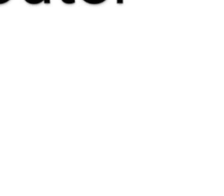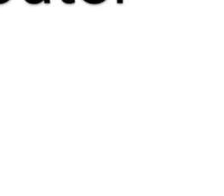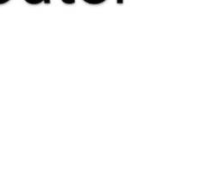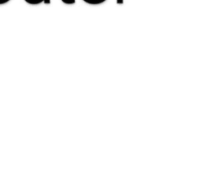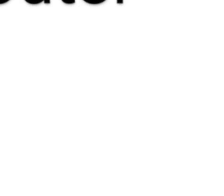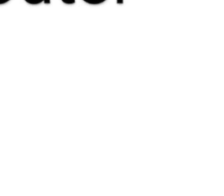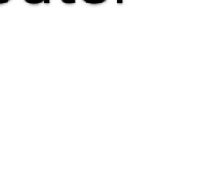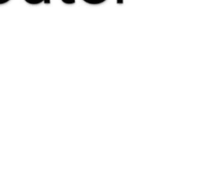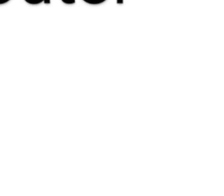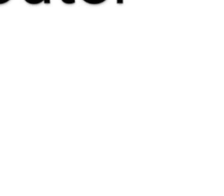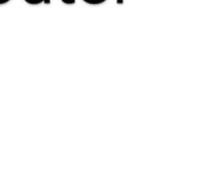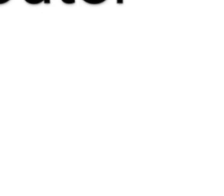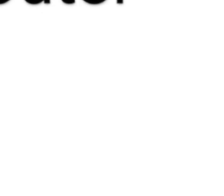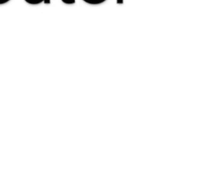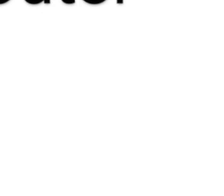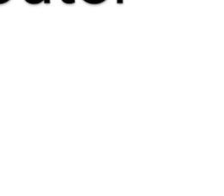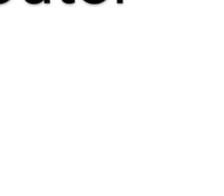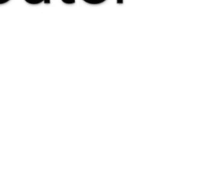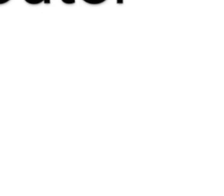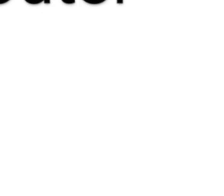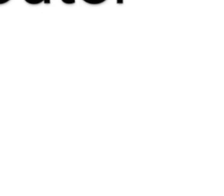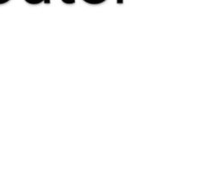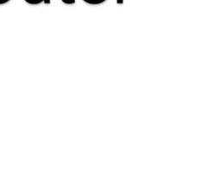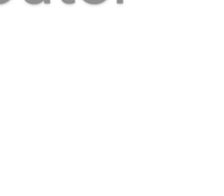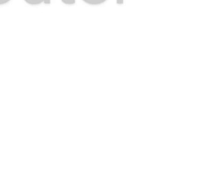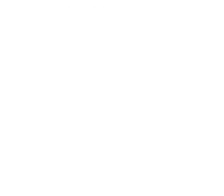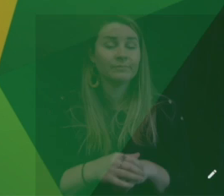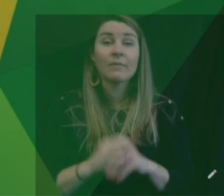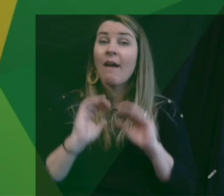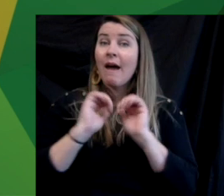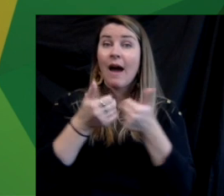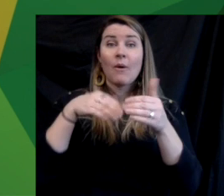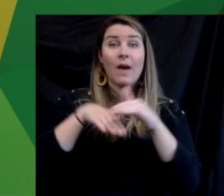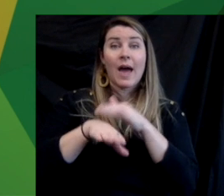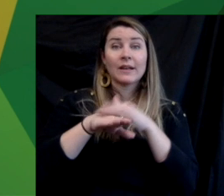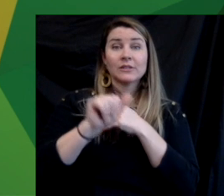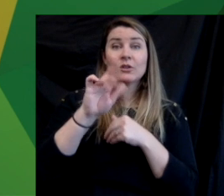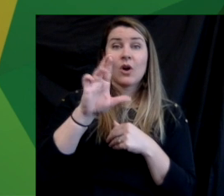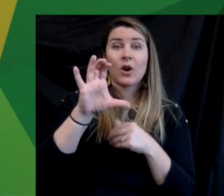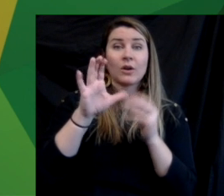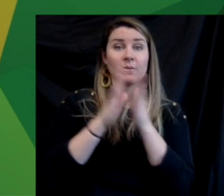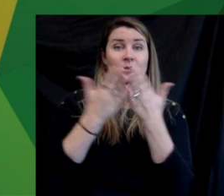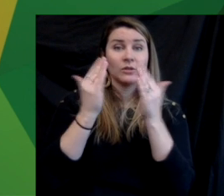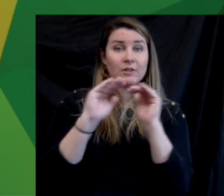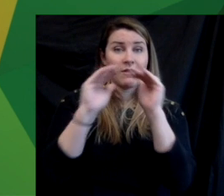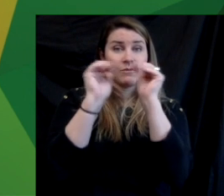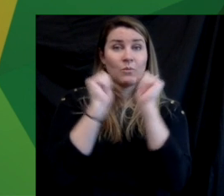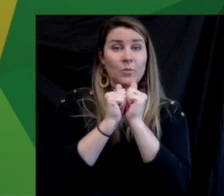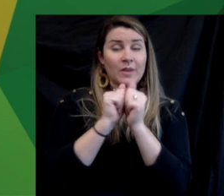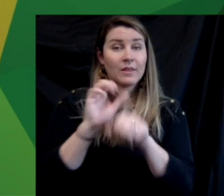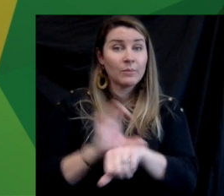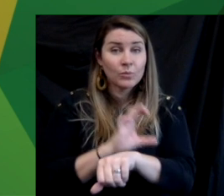Accessing ARC bookshelf using a computer To access ARC bookshelf using a desktop computer